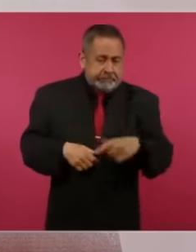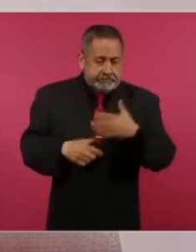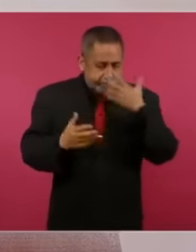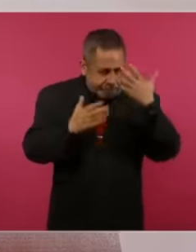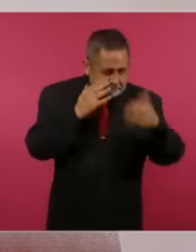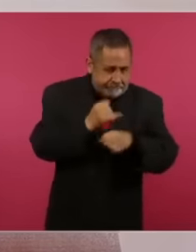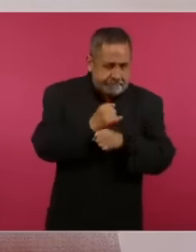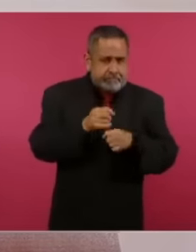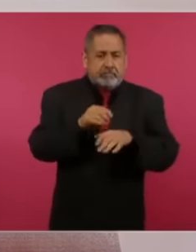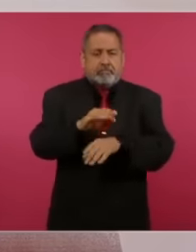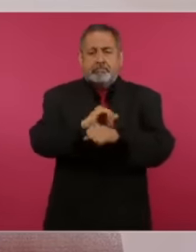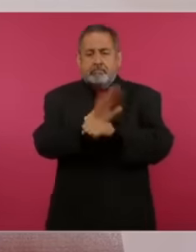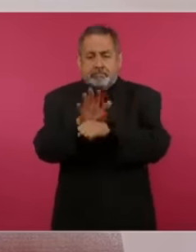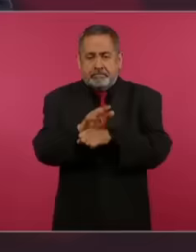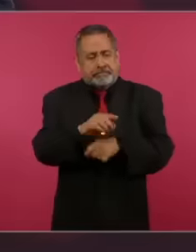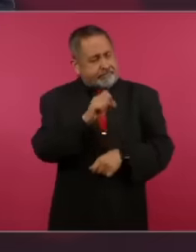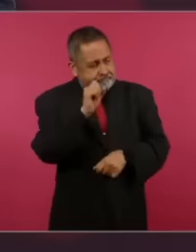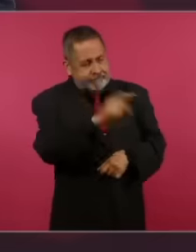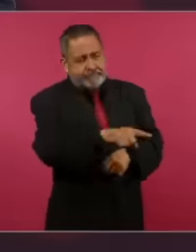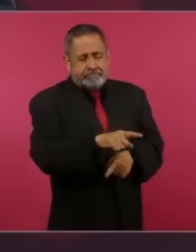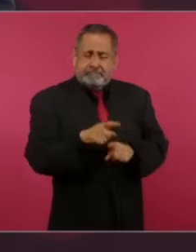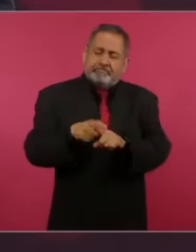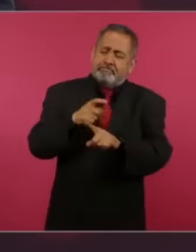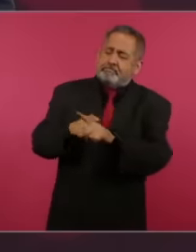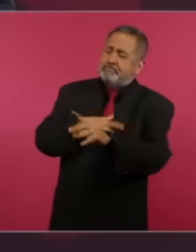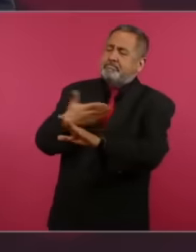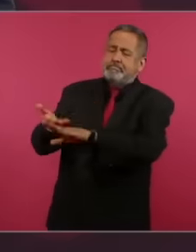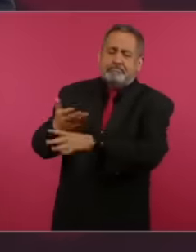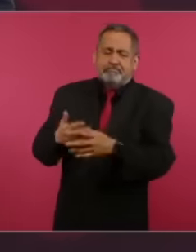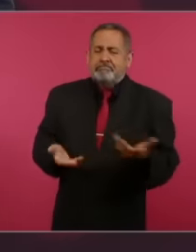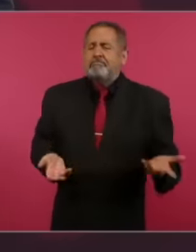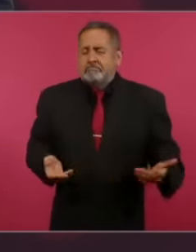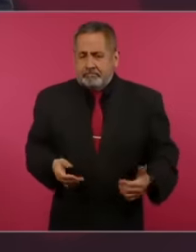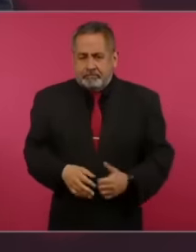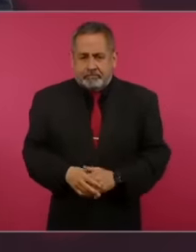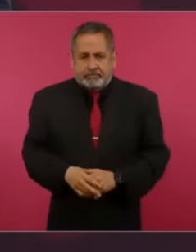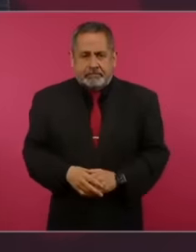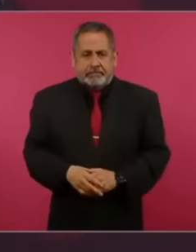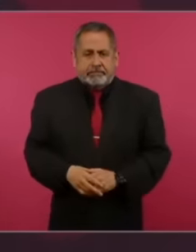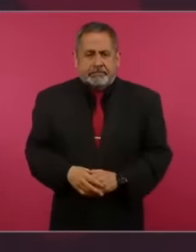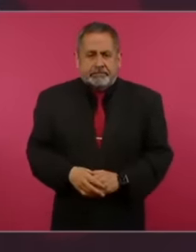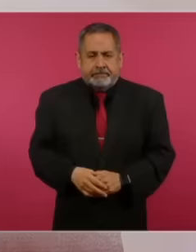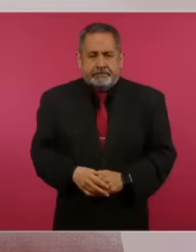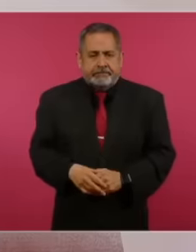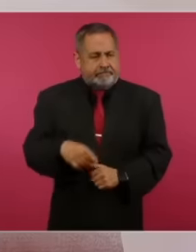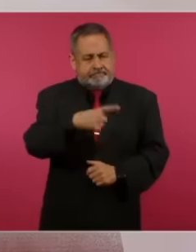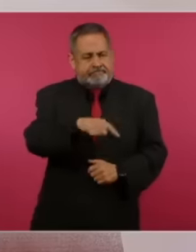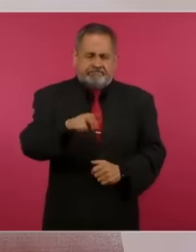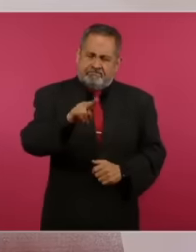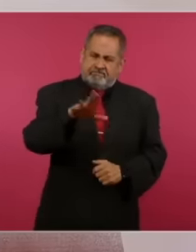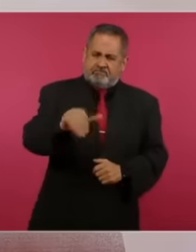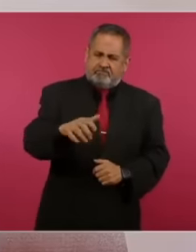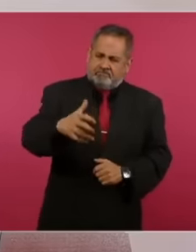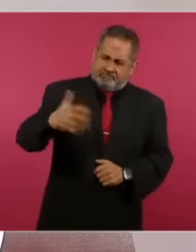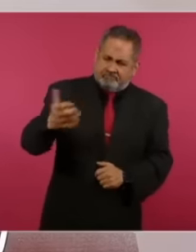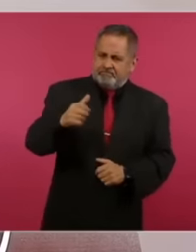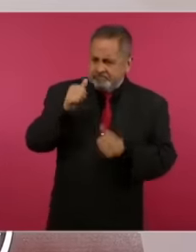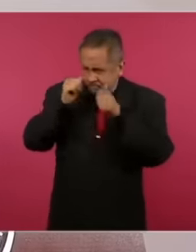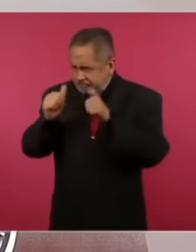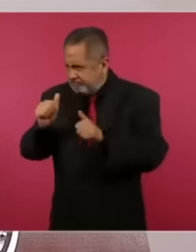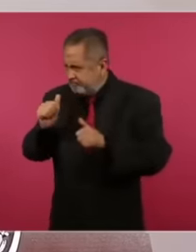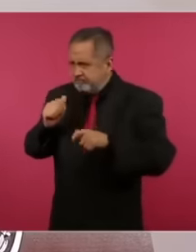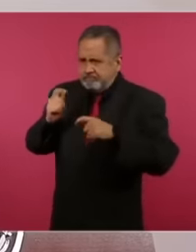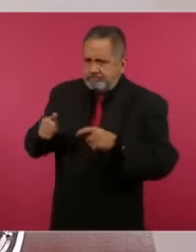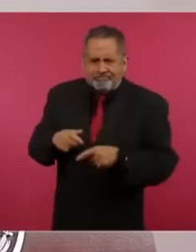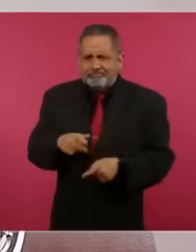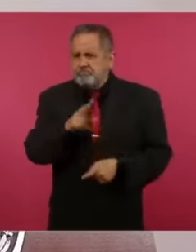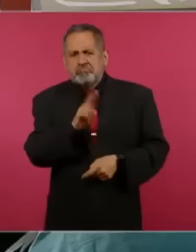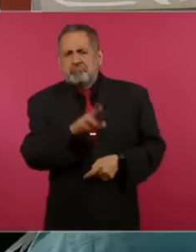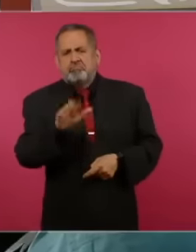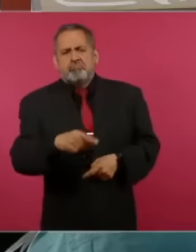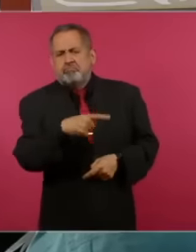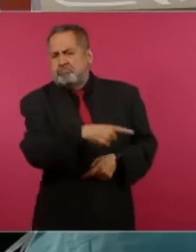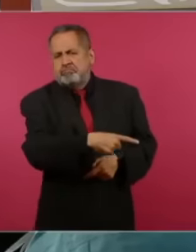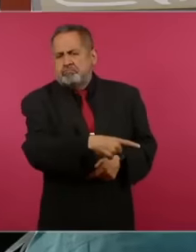pandemic who never did anything for young people so all of this is